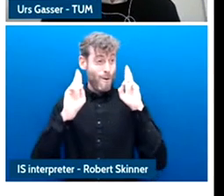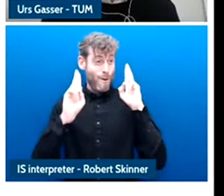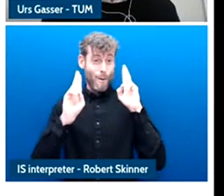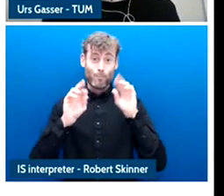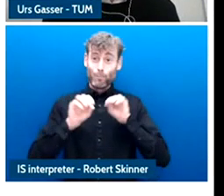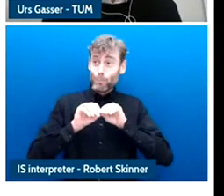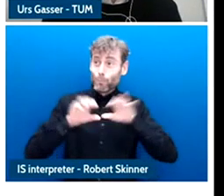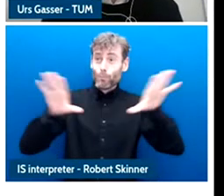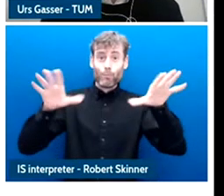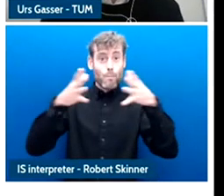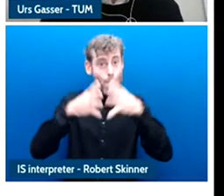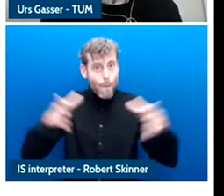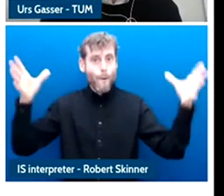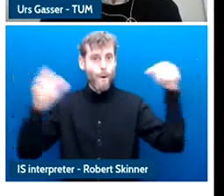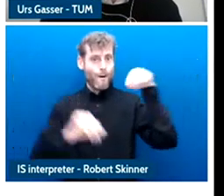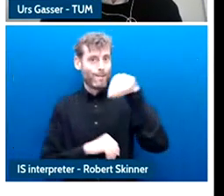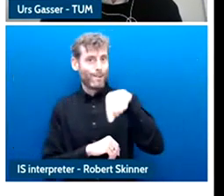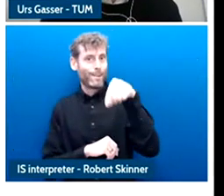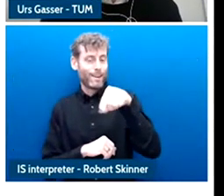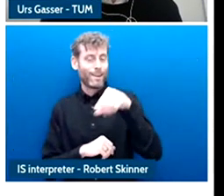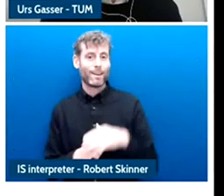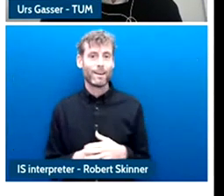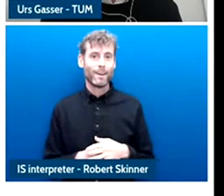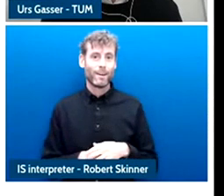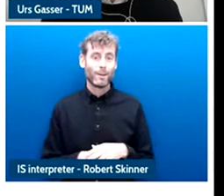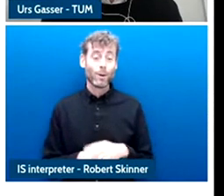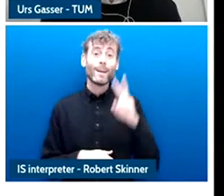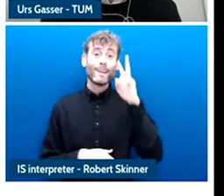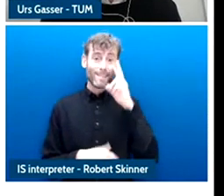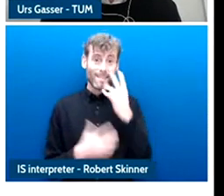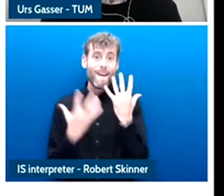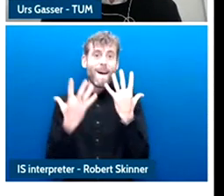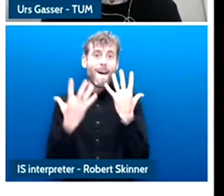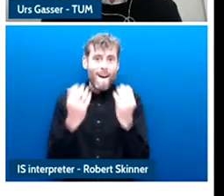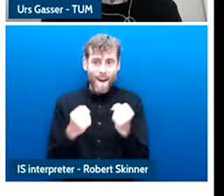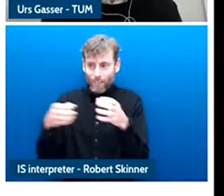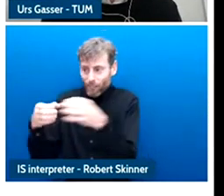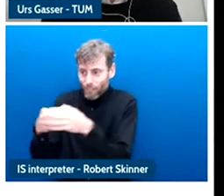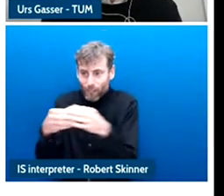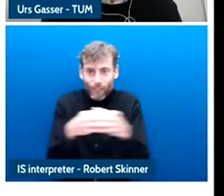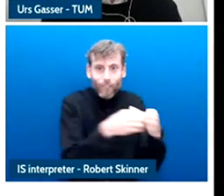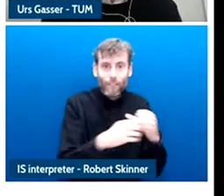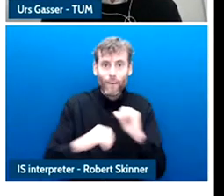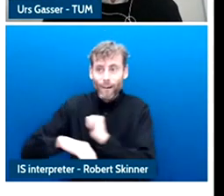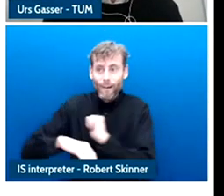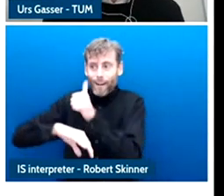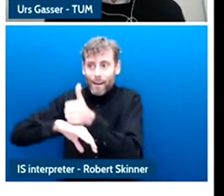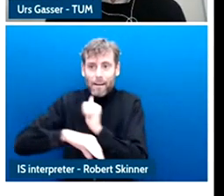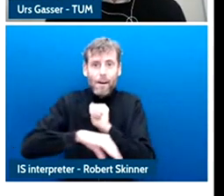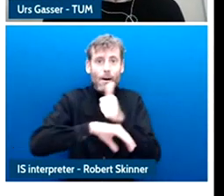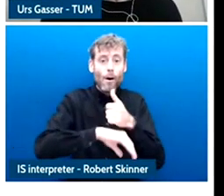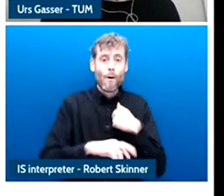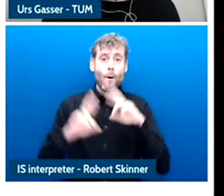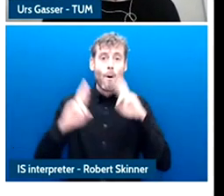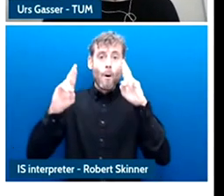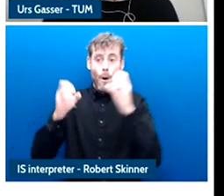KLEIN centre which you love but to focus on the under ground practices that will make the our policy successful in the future thank you very much for your time